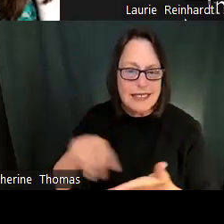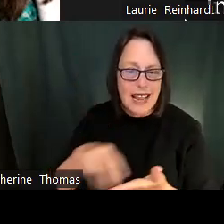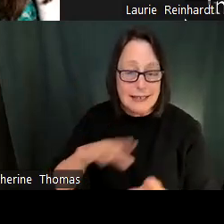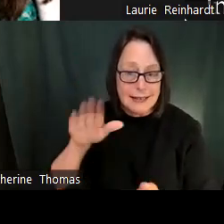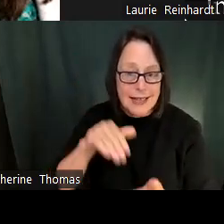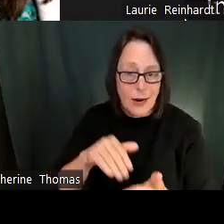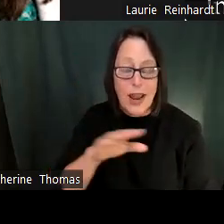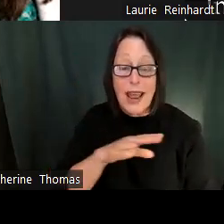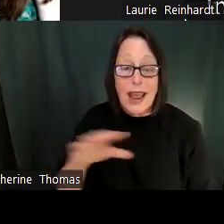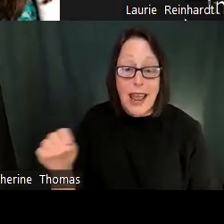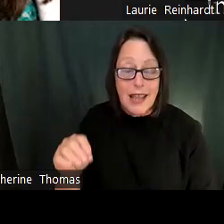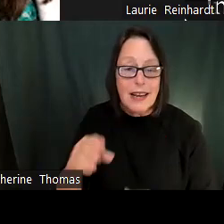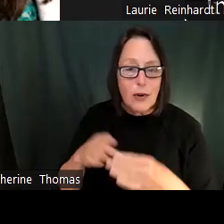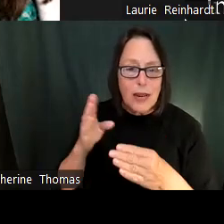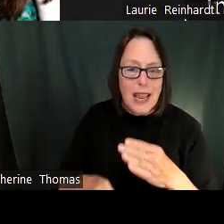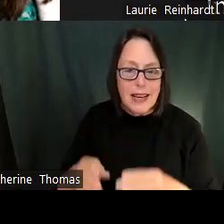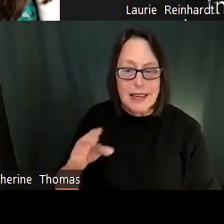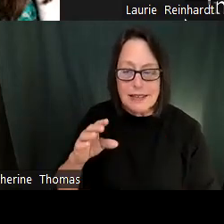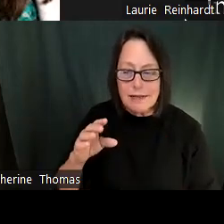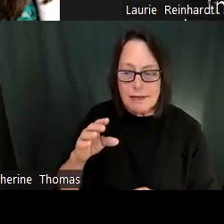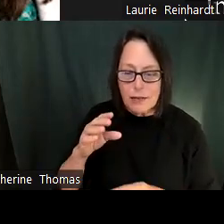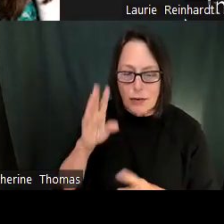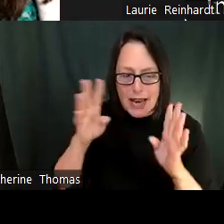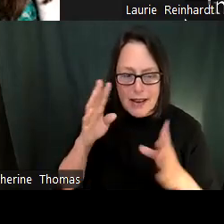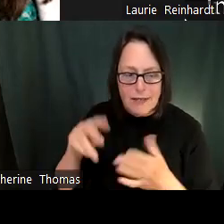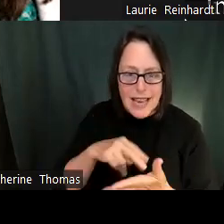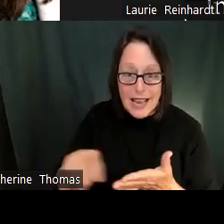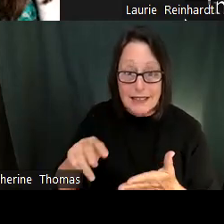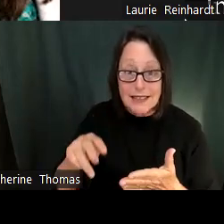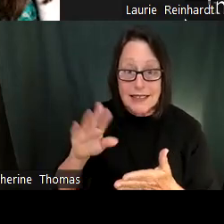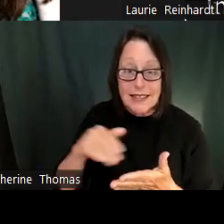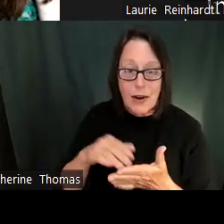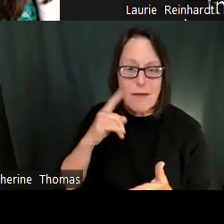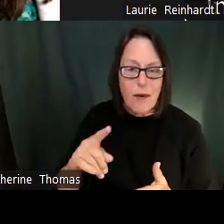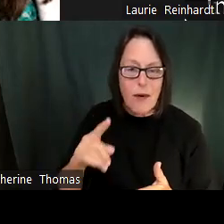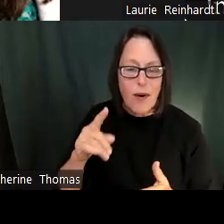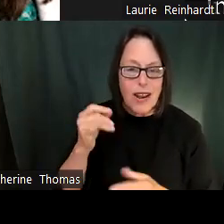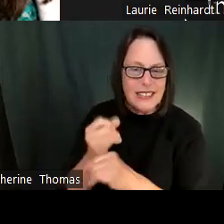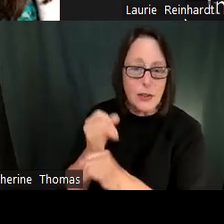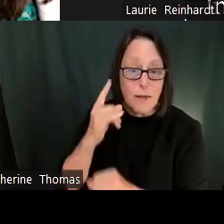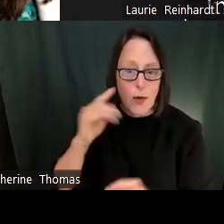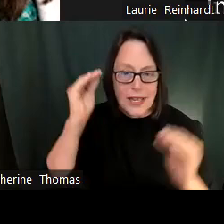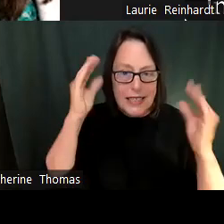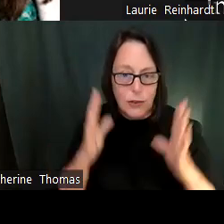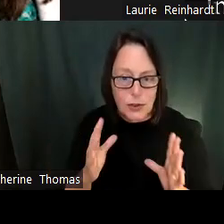Evergreen State College. And taught creative dance and hip hop at Johansen Olympia Dance Center.